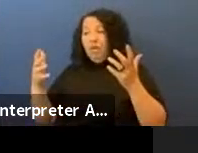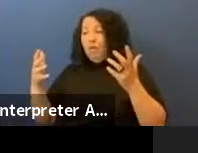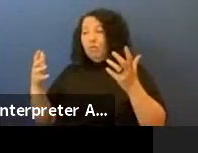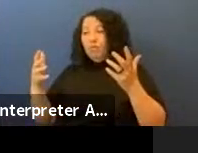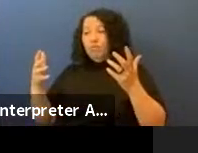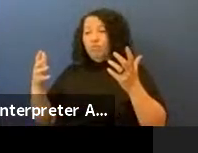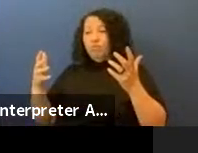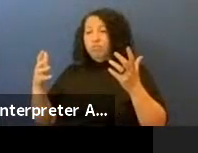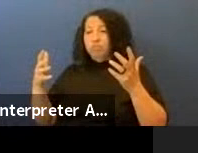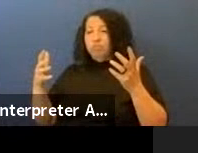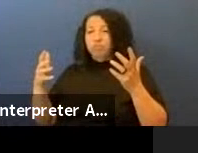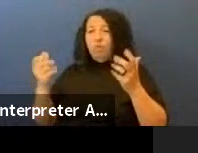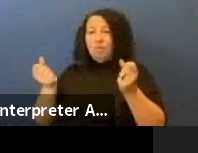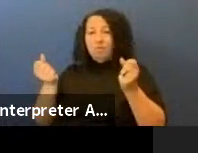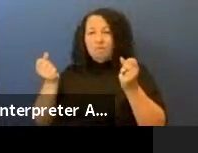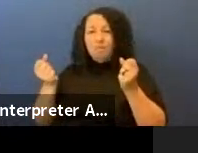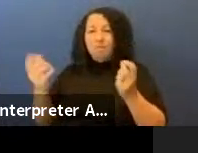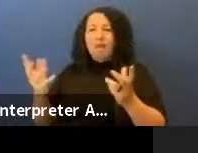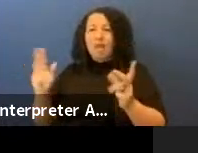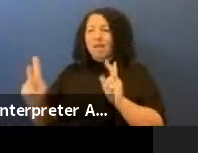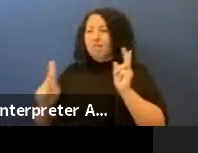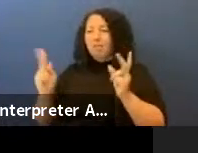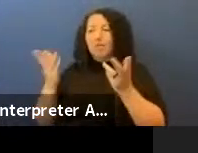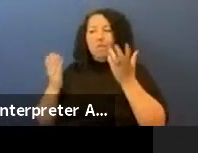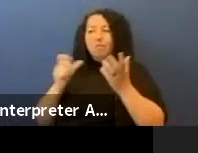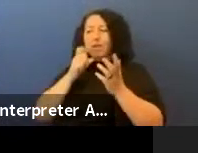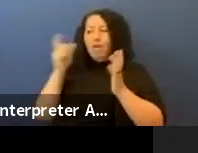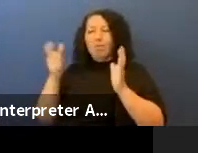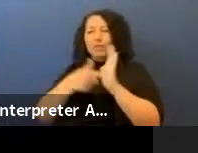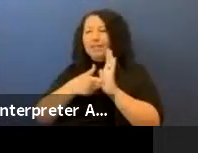a lot of people might not realize there are still